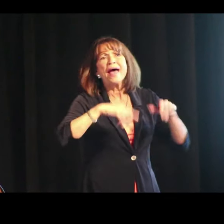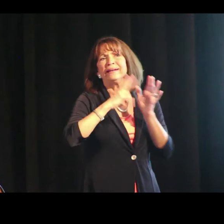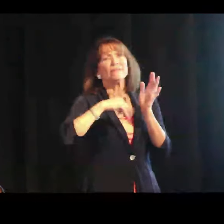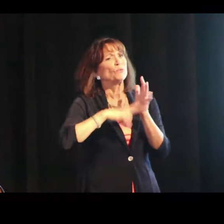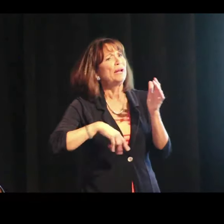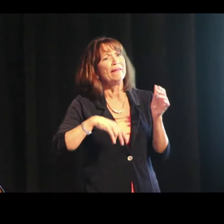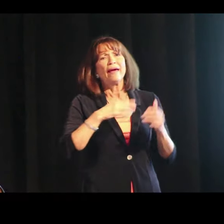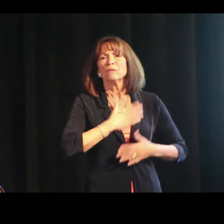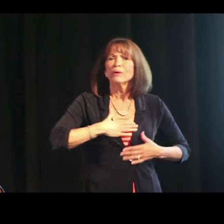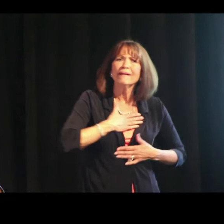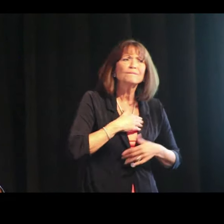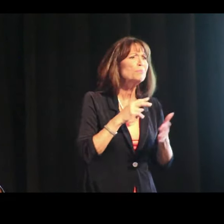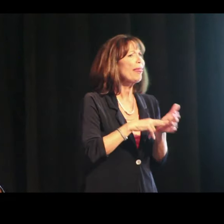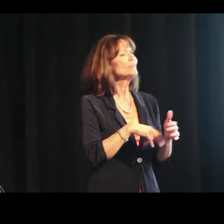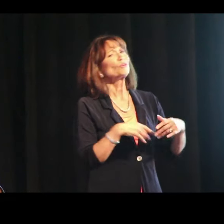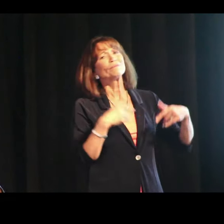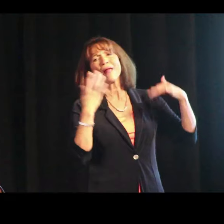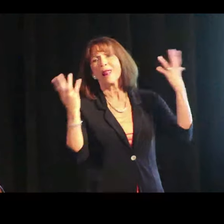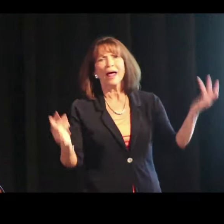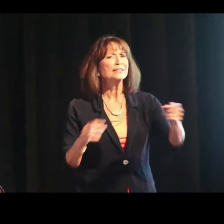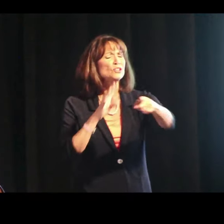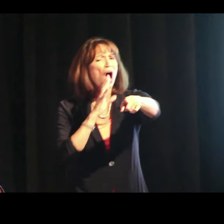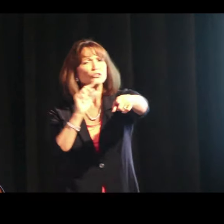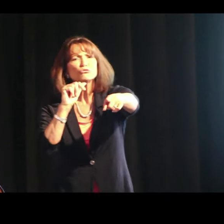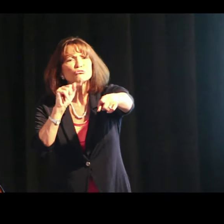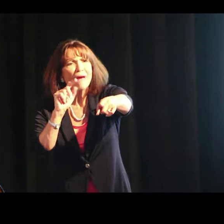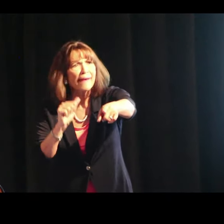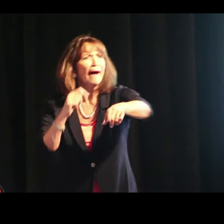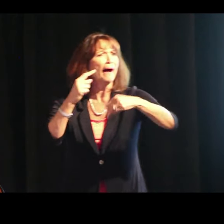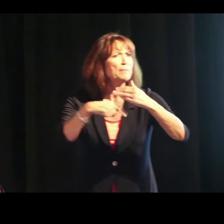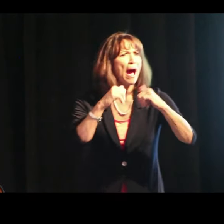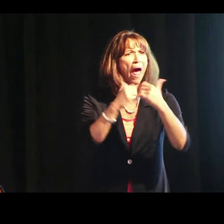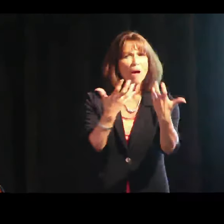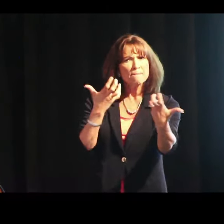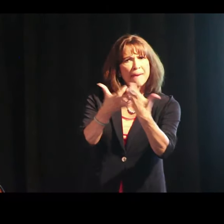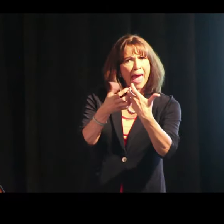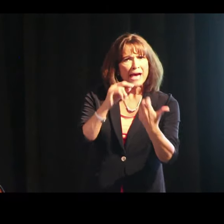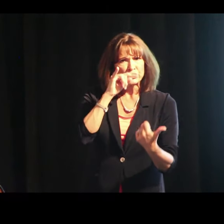And, so, they need to read for pleasure. Talk to Greta about how to match kids